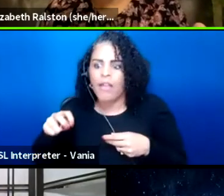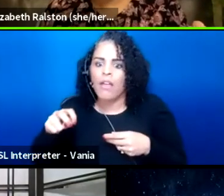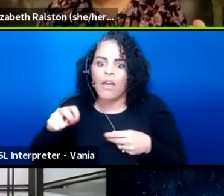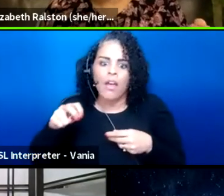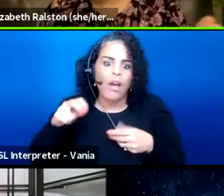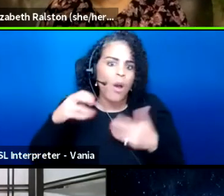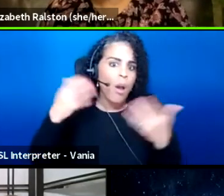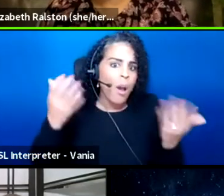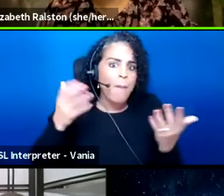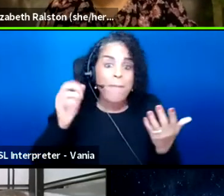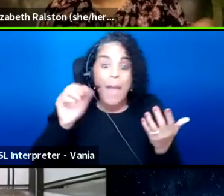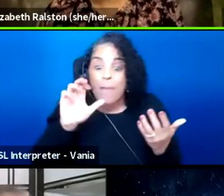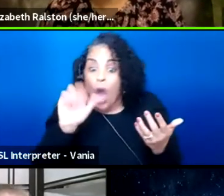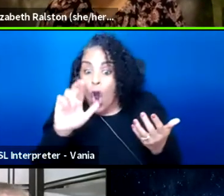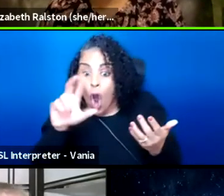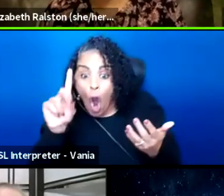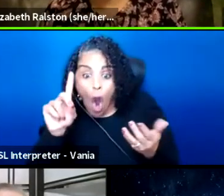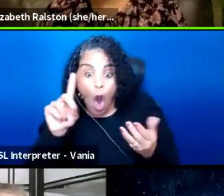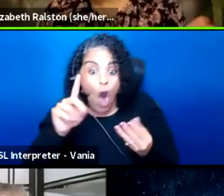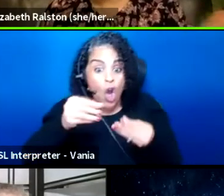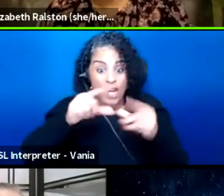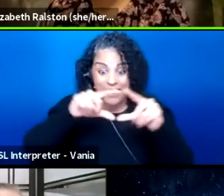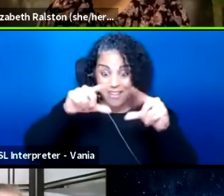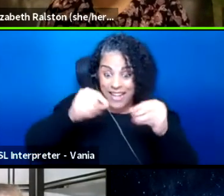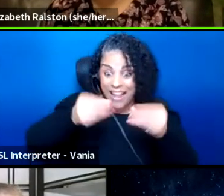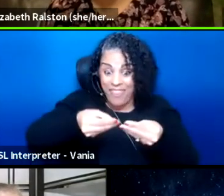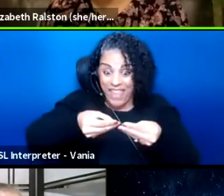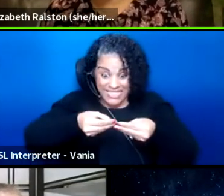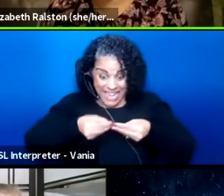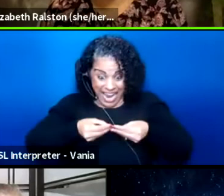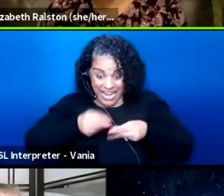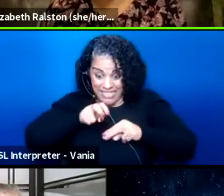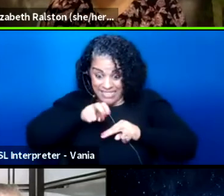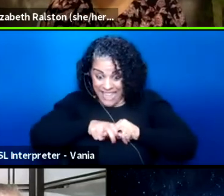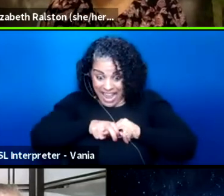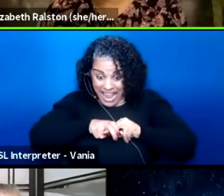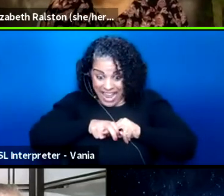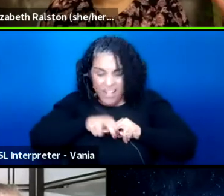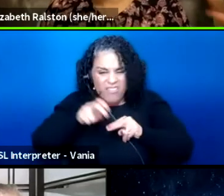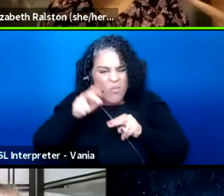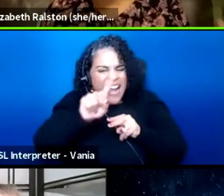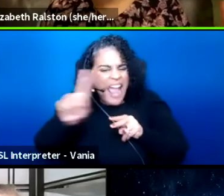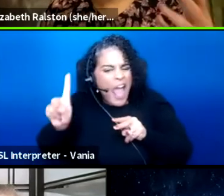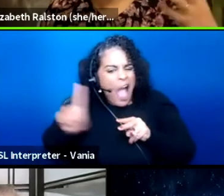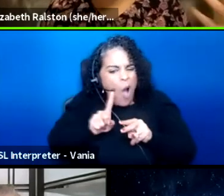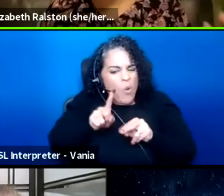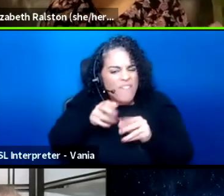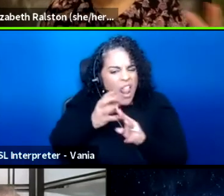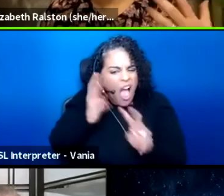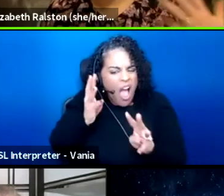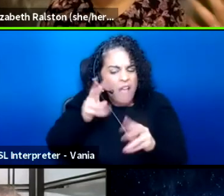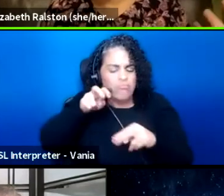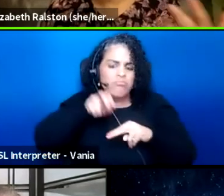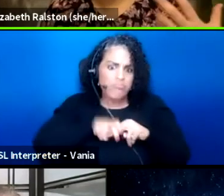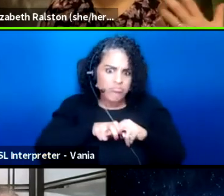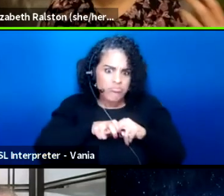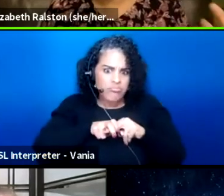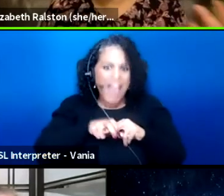that they can take to get out of line and then get back in line or something like that, but really changing the way the space is used